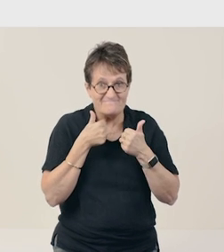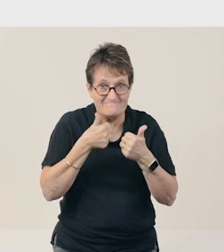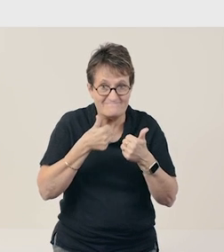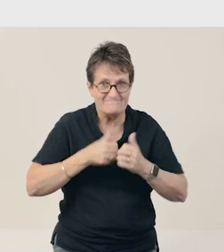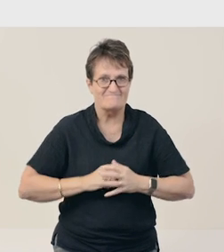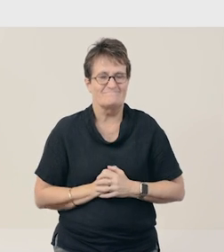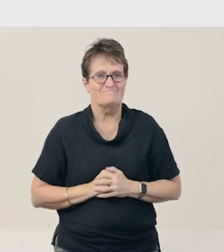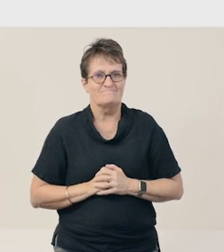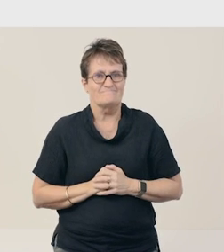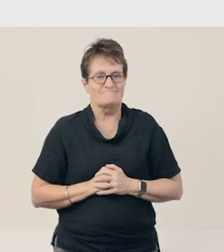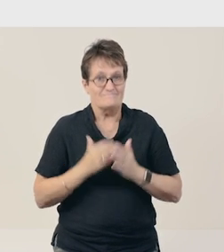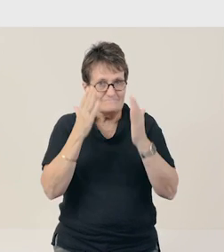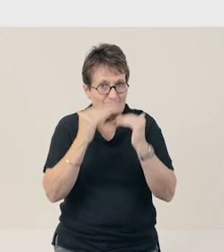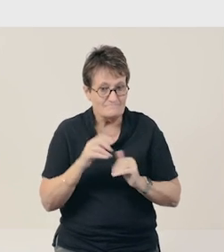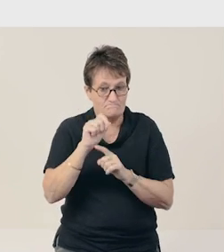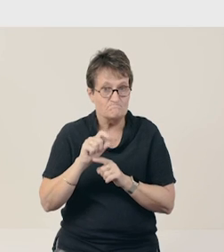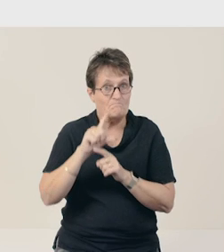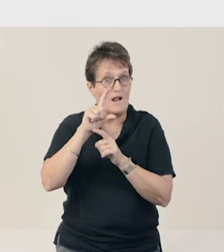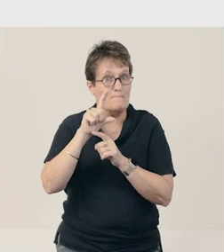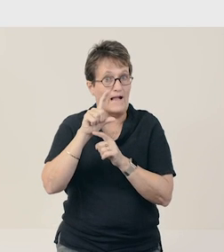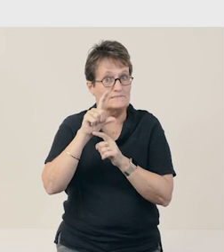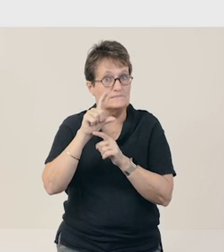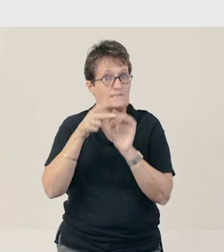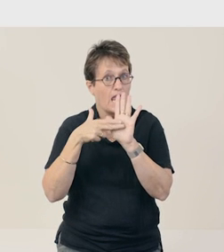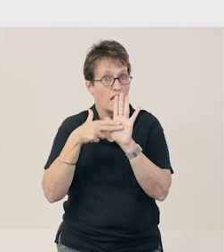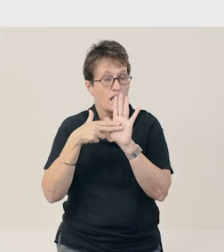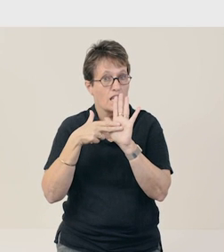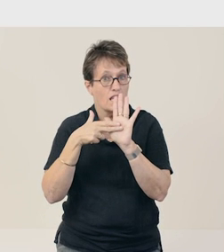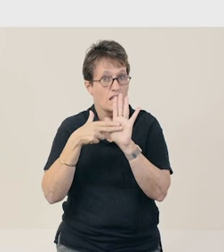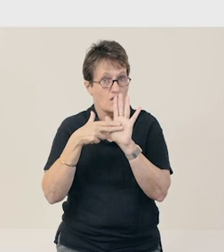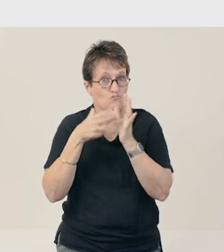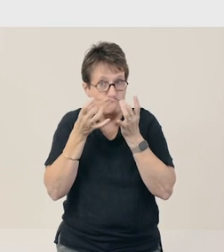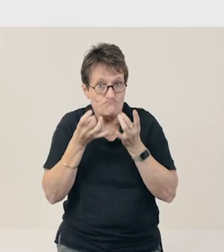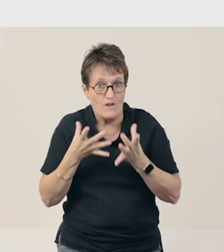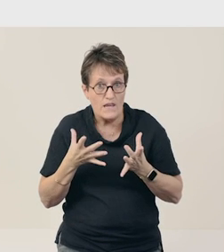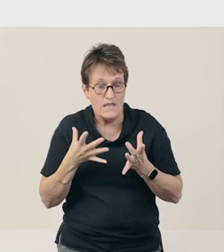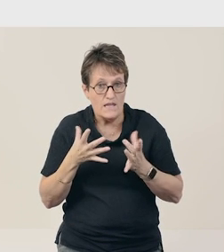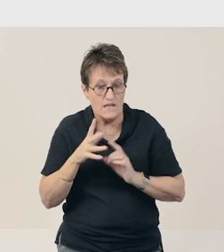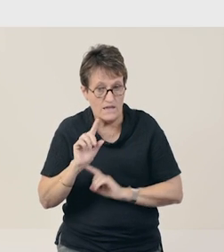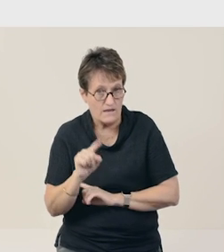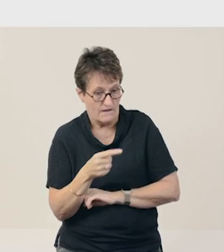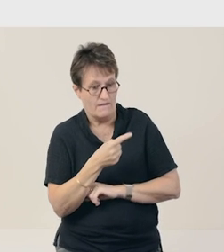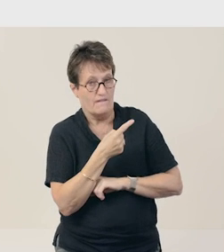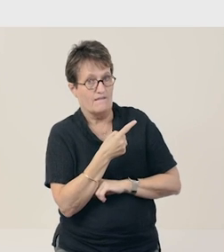Uppercase N.